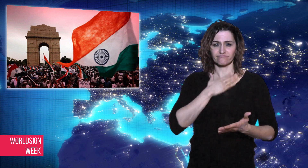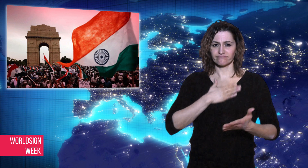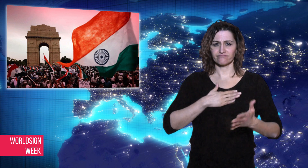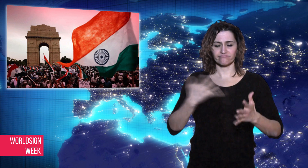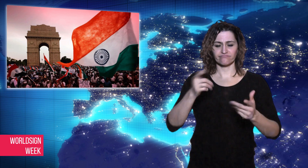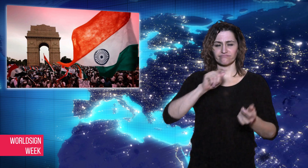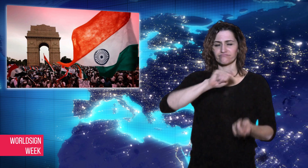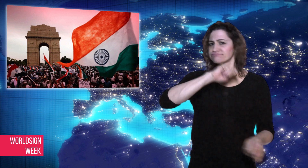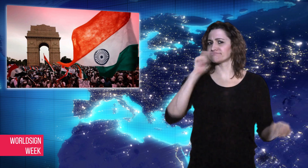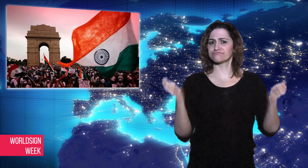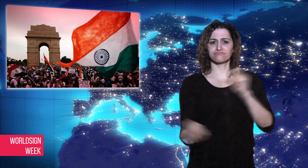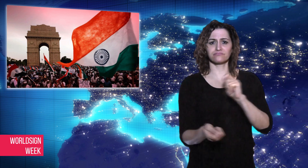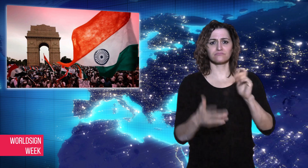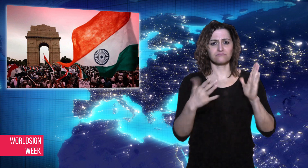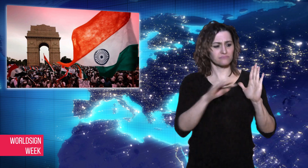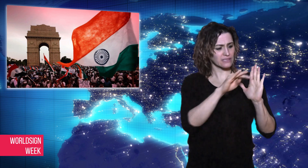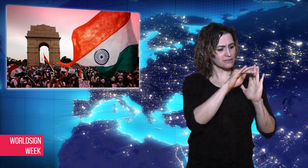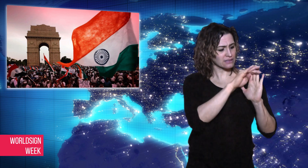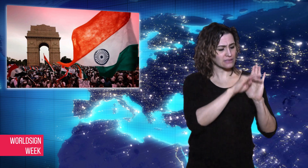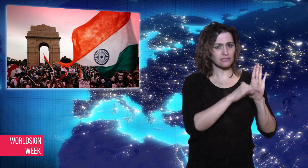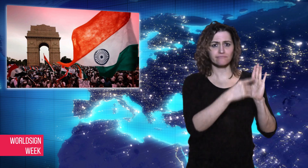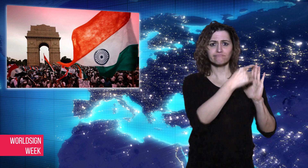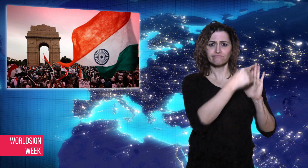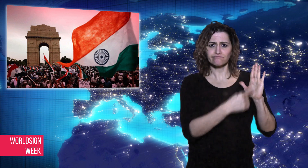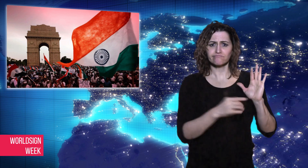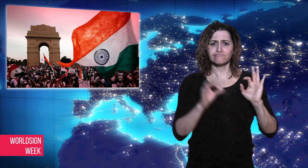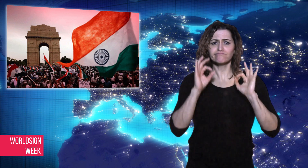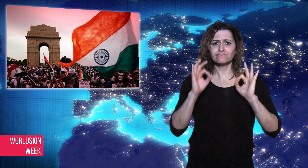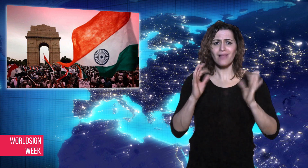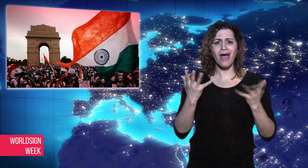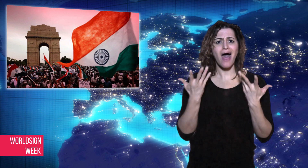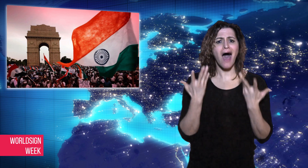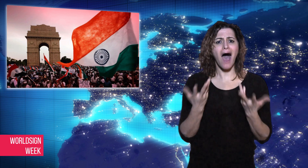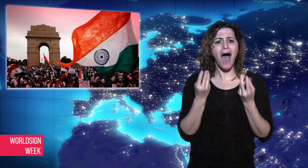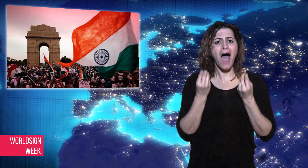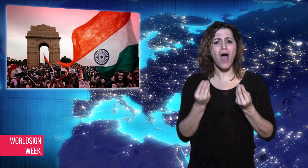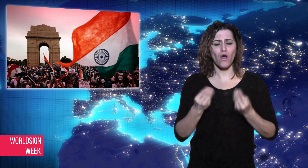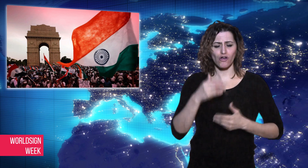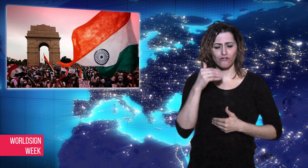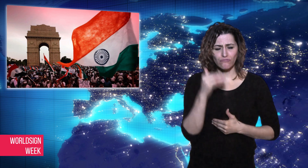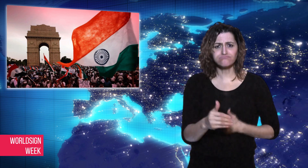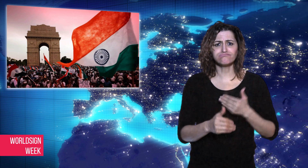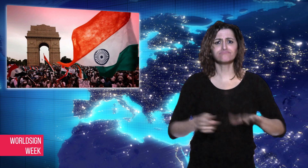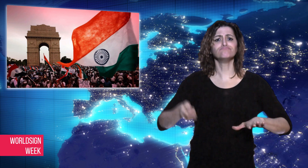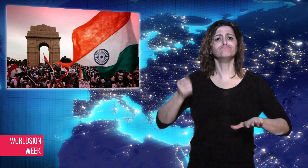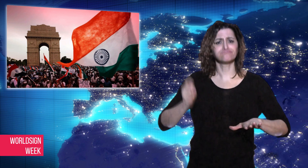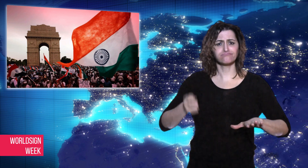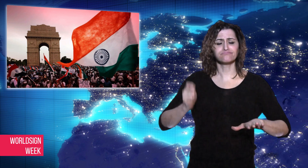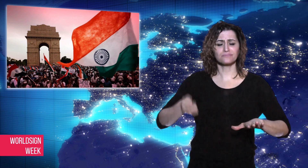hearing about a mentally challenged